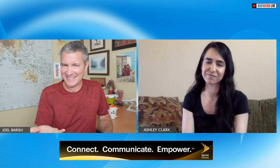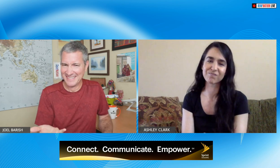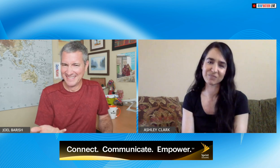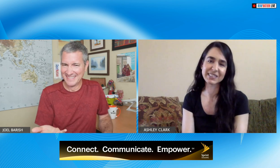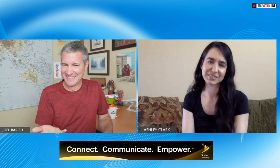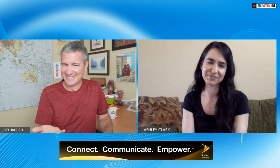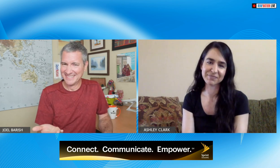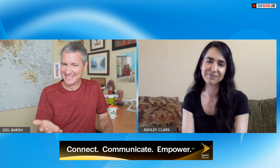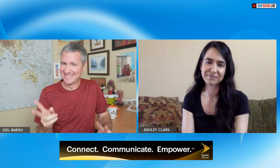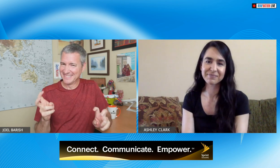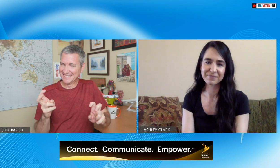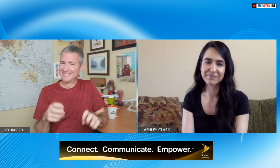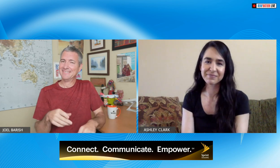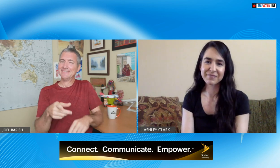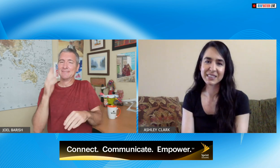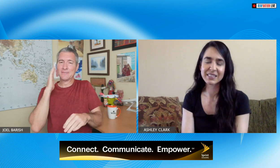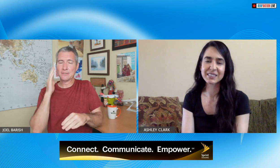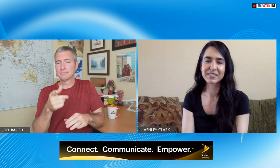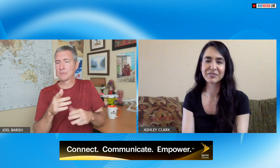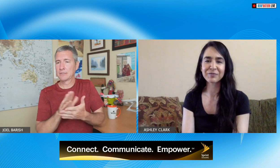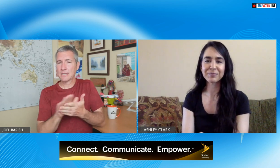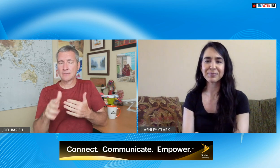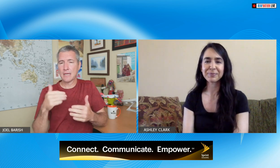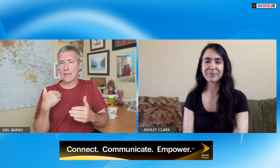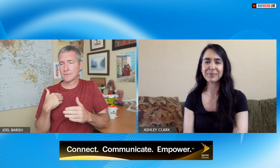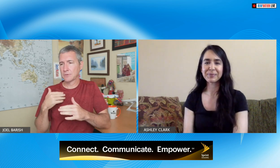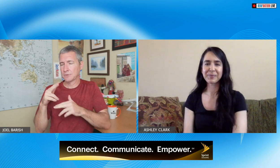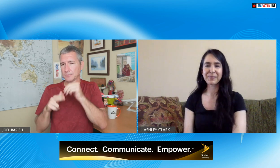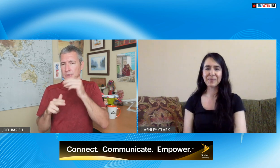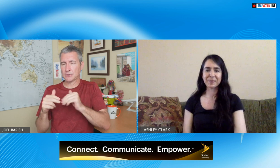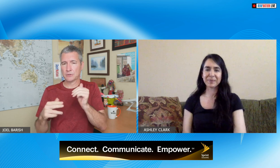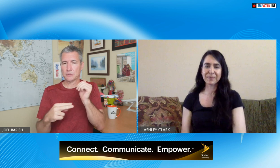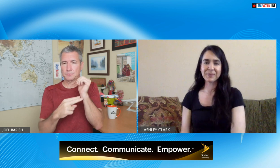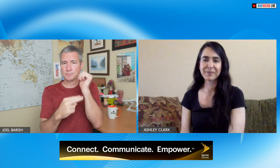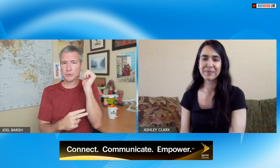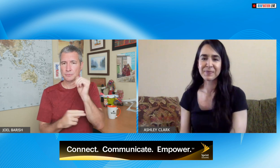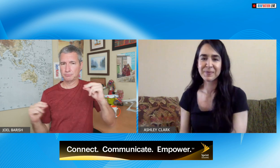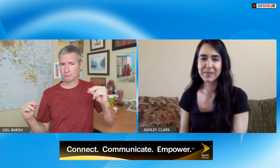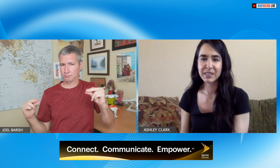mean you can't pass your heart along you know so it really is nice to have that